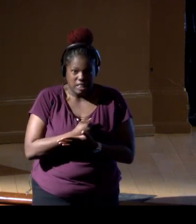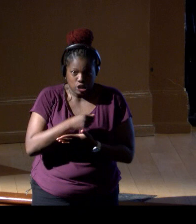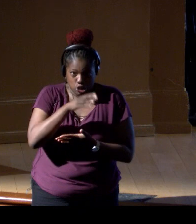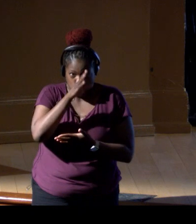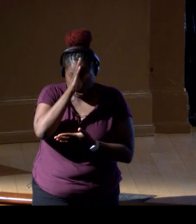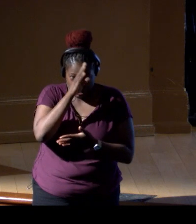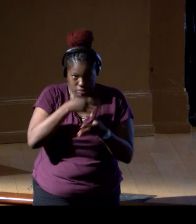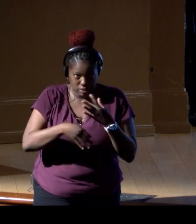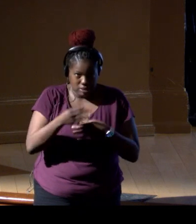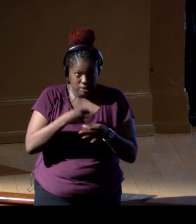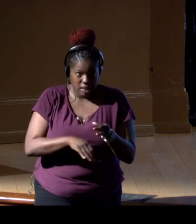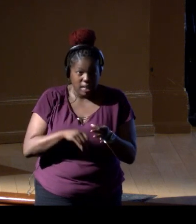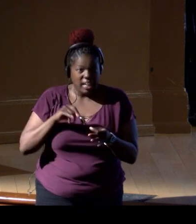If you did an environmental DNA